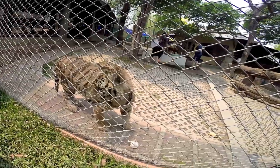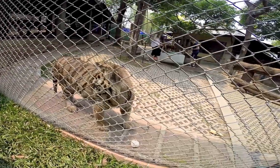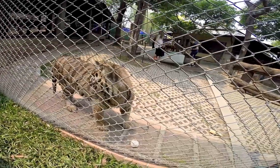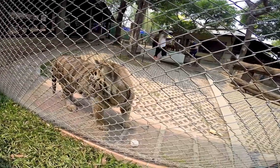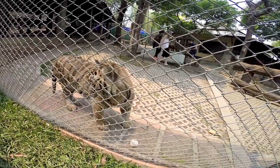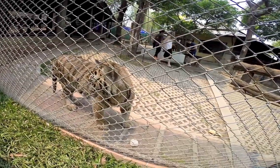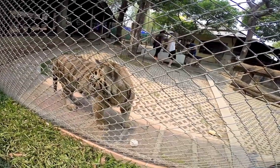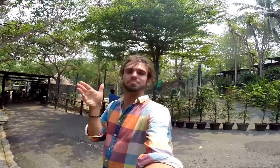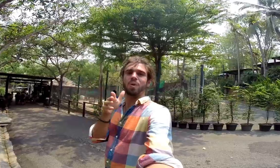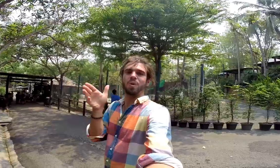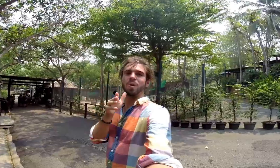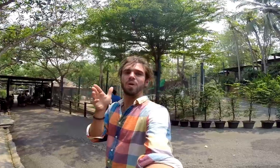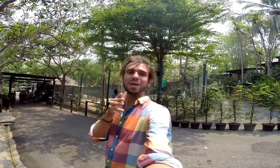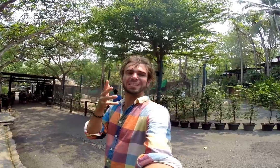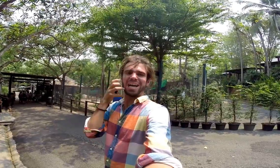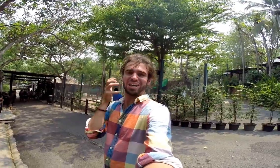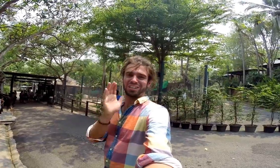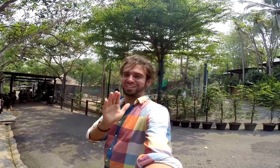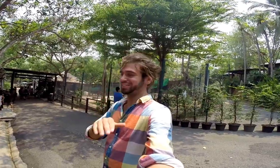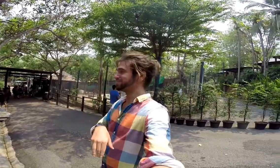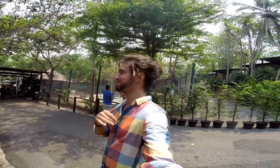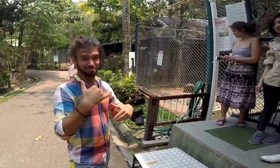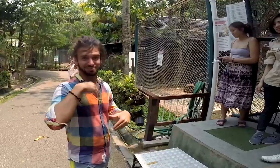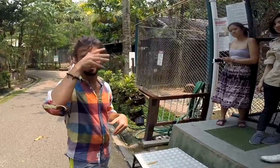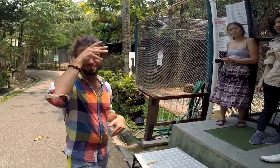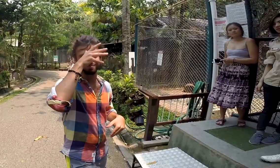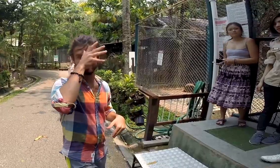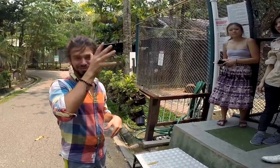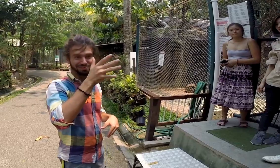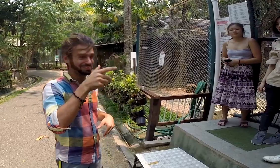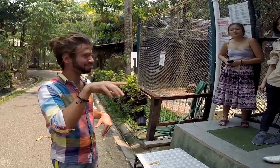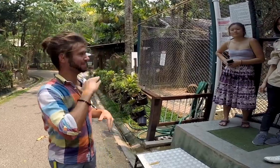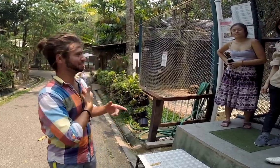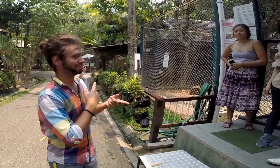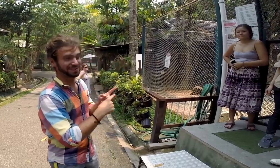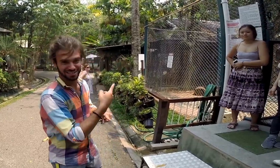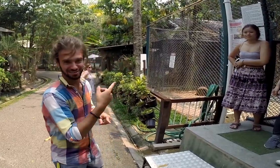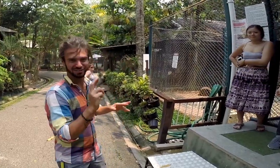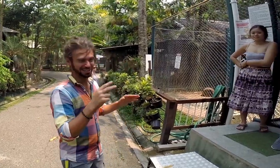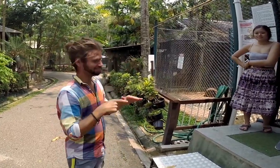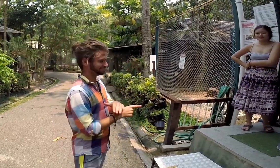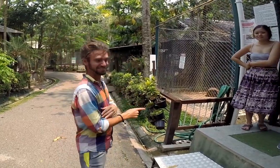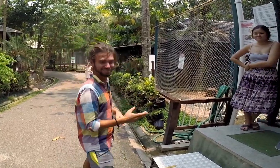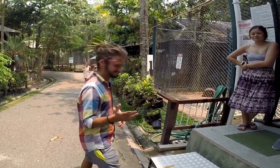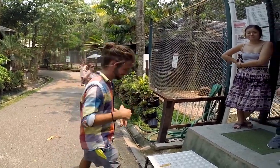small tiger. My Dad, Grandpa, our friends, and I are ready to go in and explore.